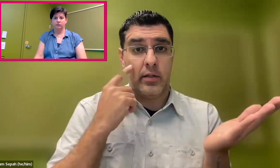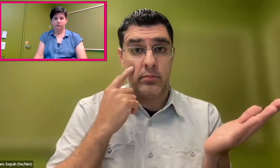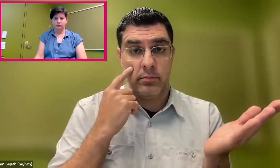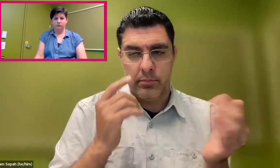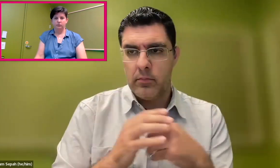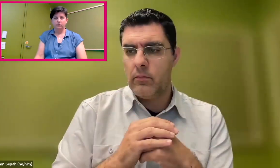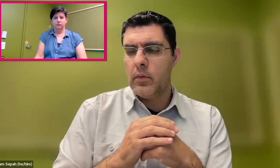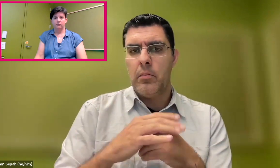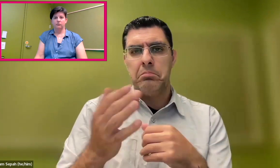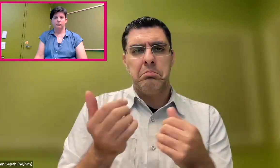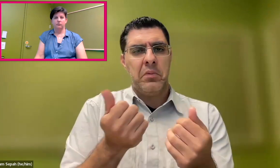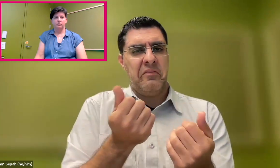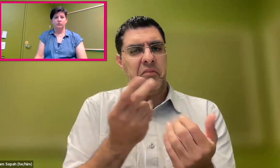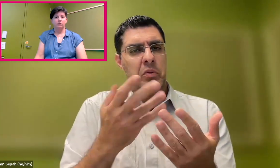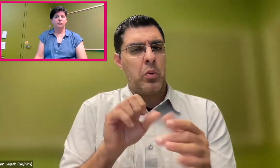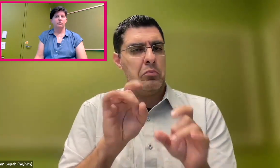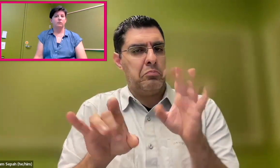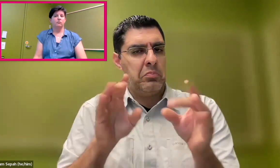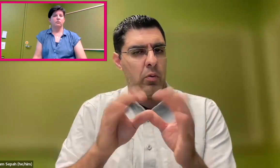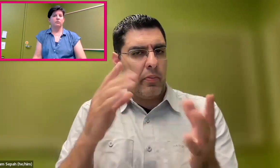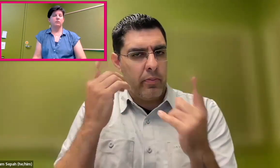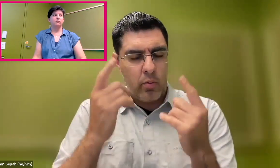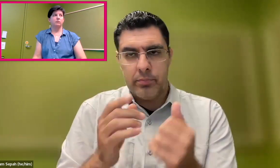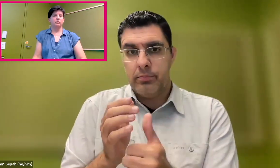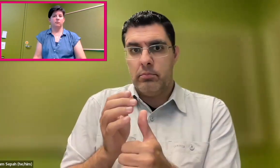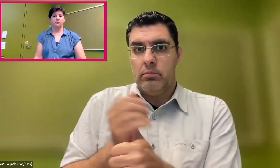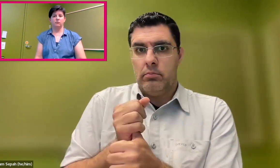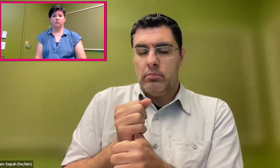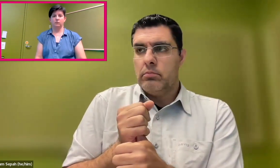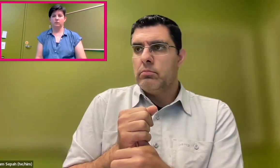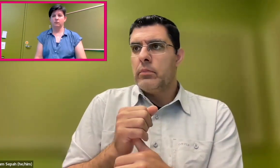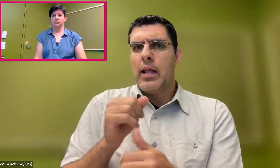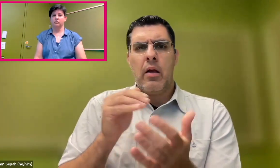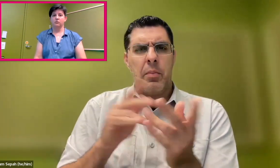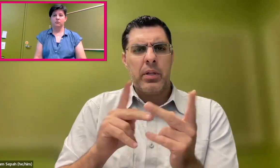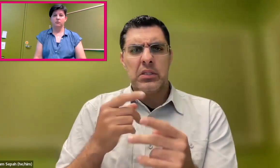I think it's more important than most people know. It's very important.